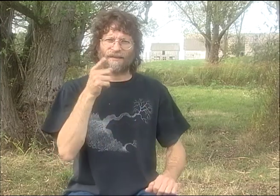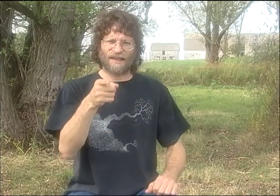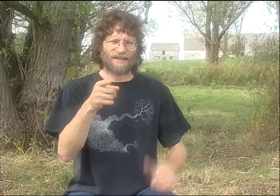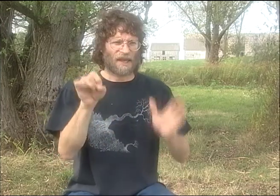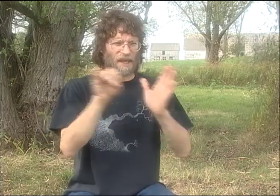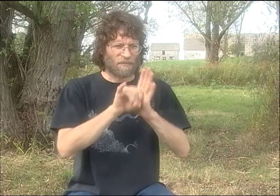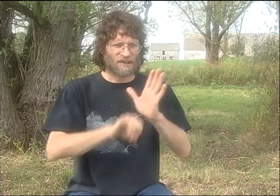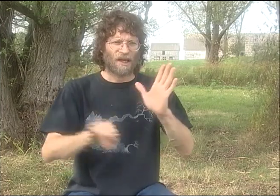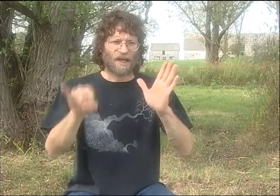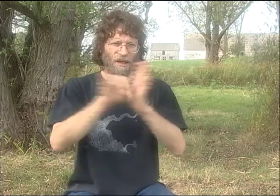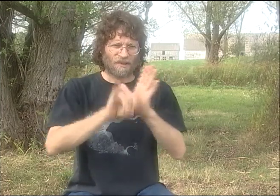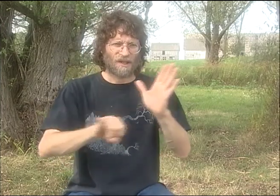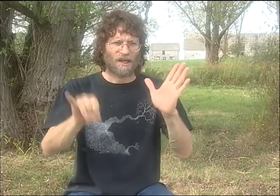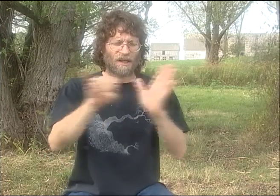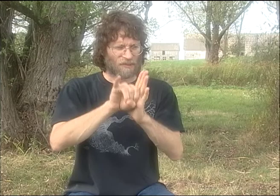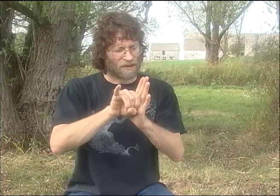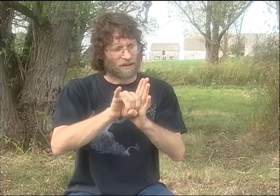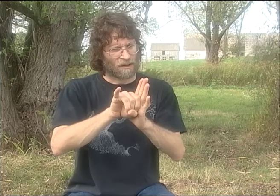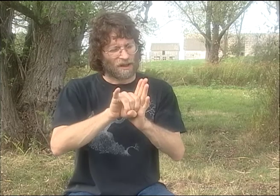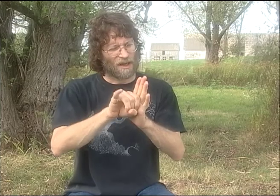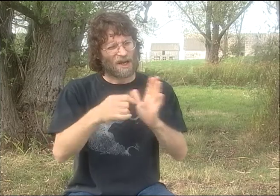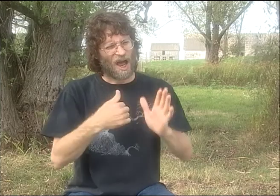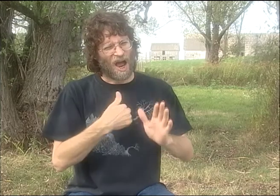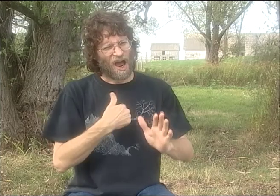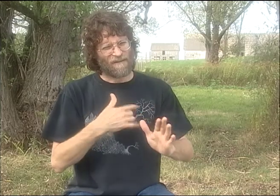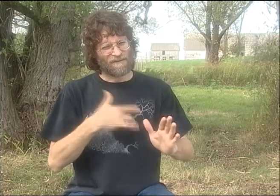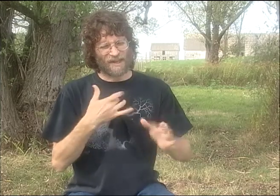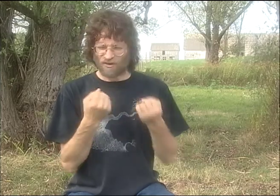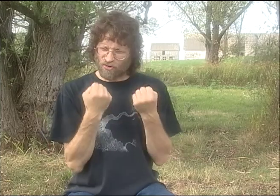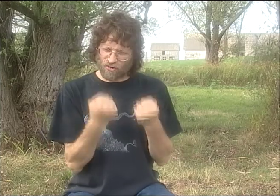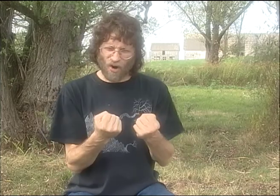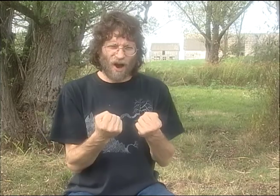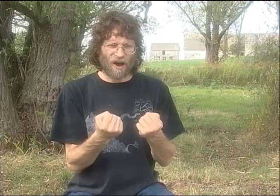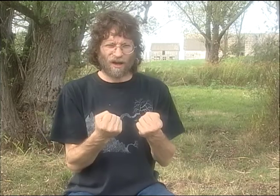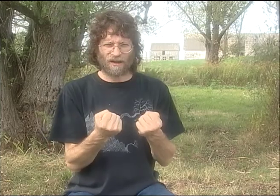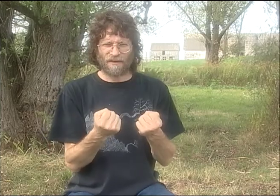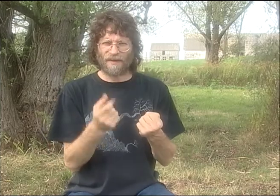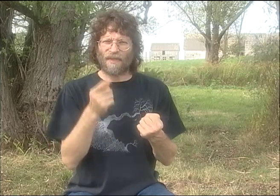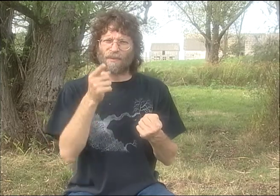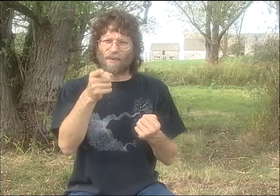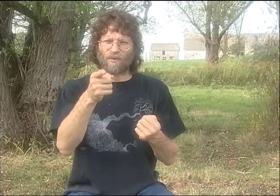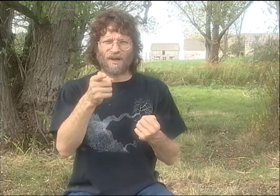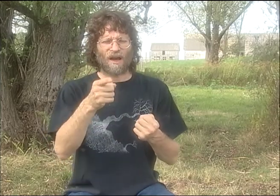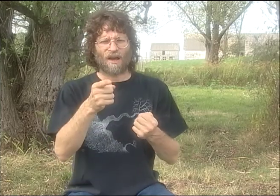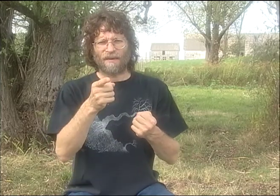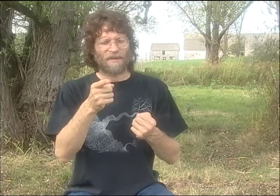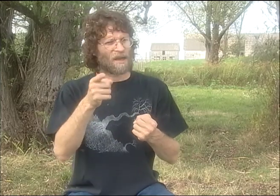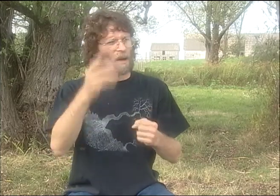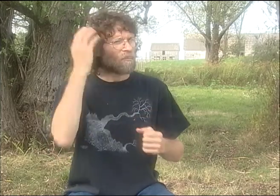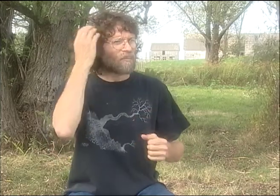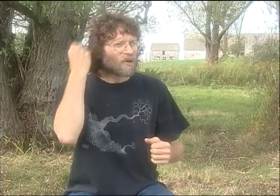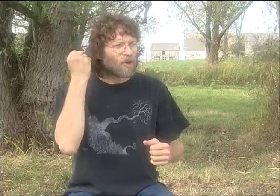I WOULD THINK REALLY HARD ABOUT HOW TO VOICE THESE IMAGES THAT WERE COMING MY WAY.